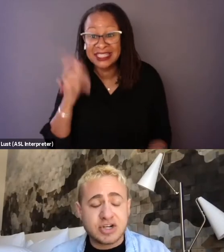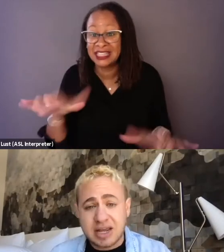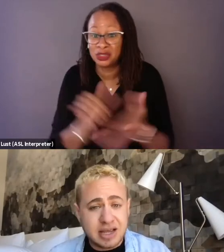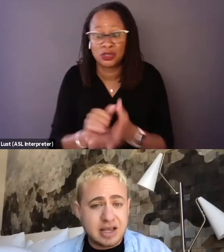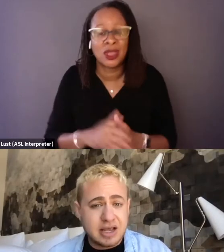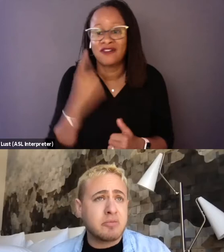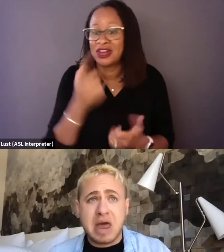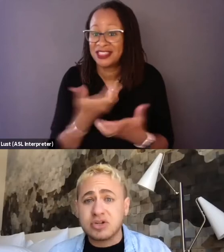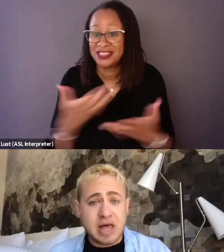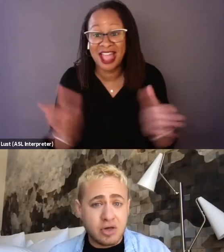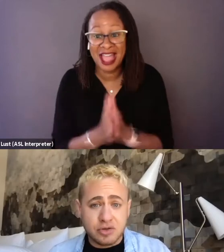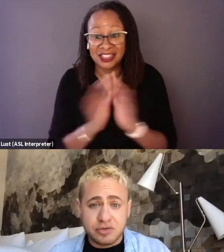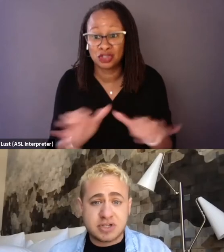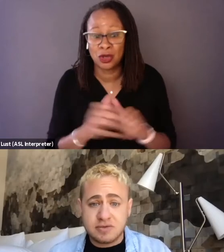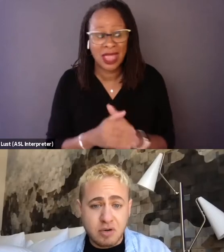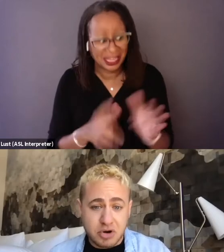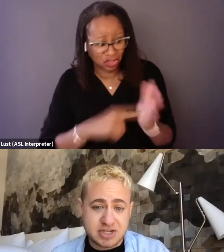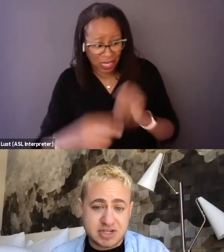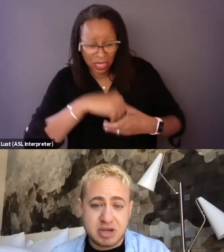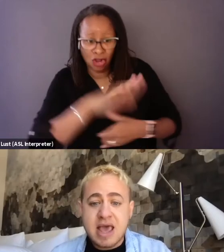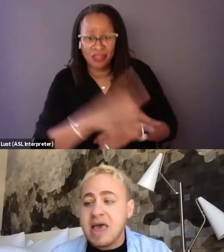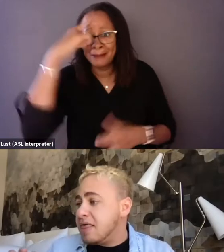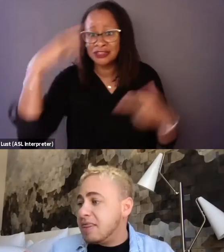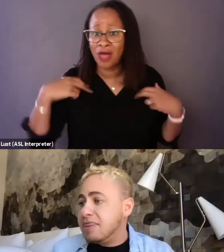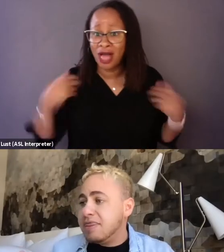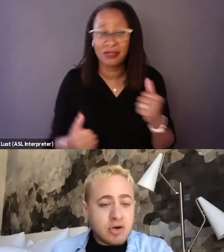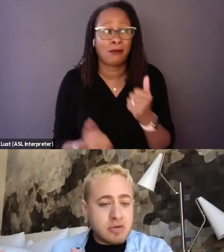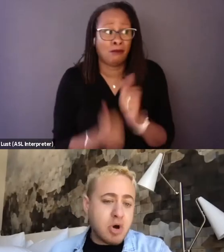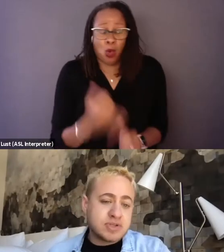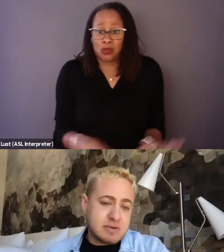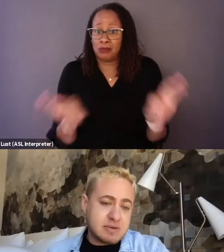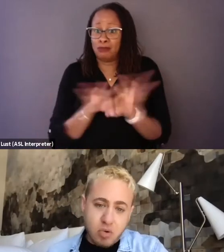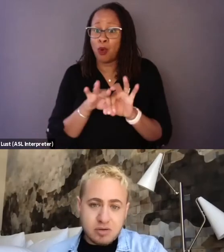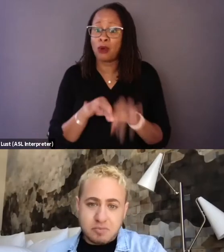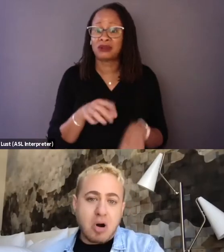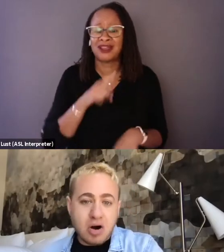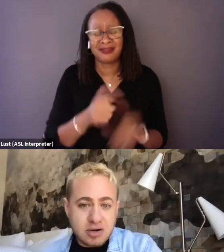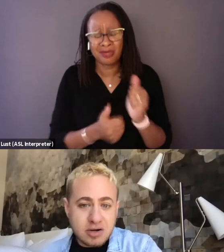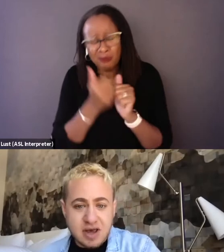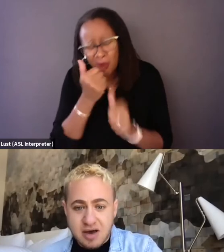and checking in on their mental health first and foremost. I mean, they are the most important parts